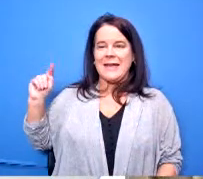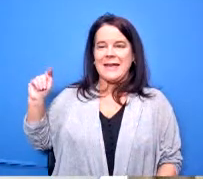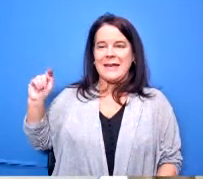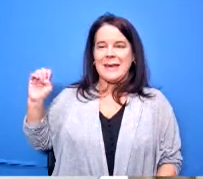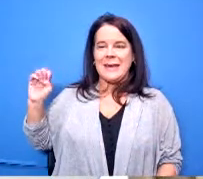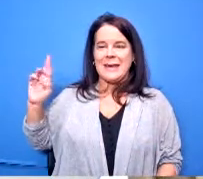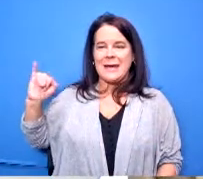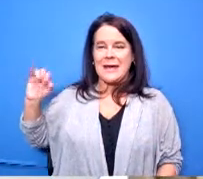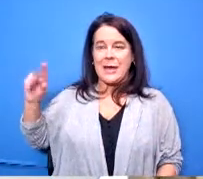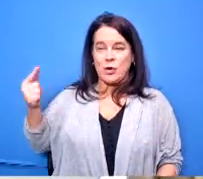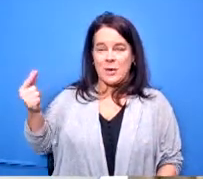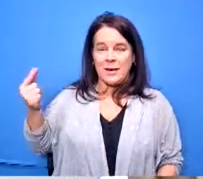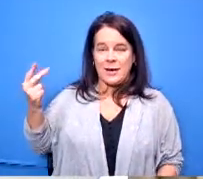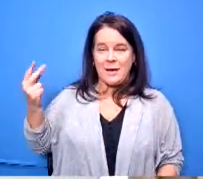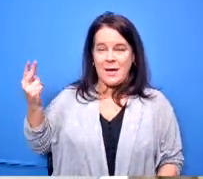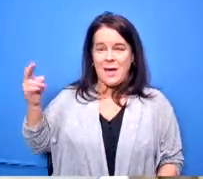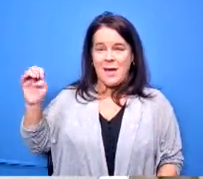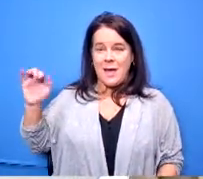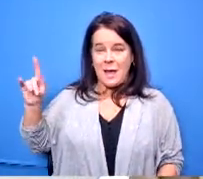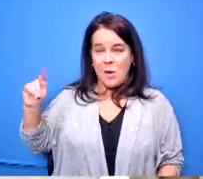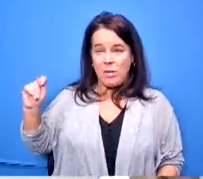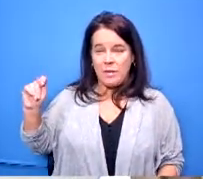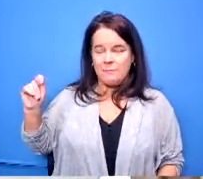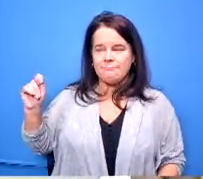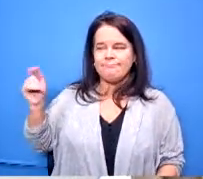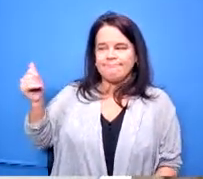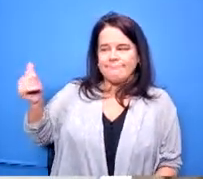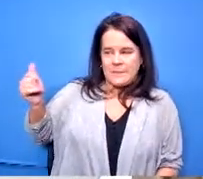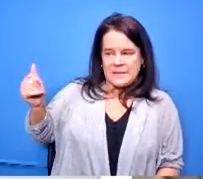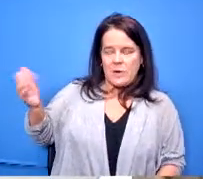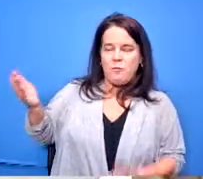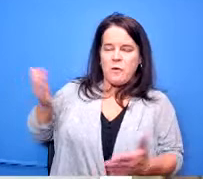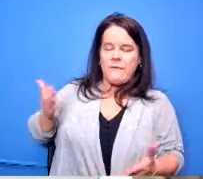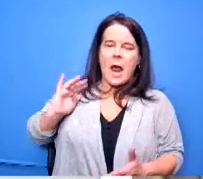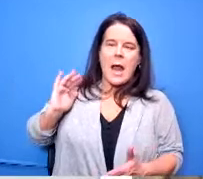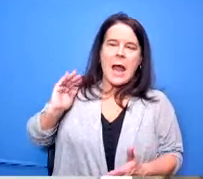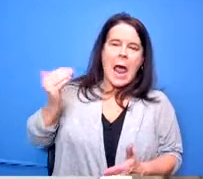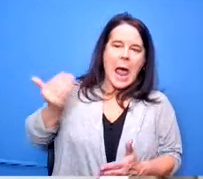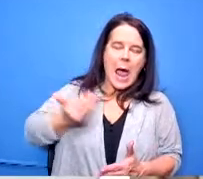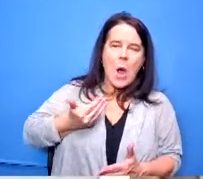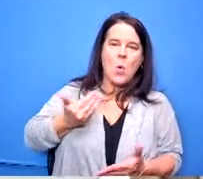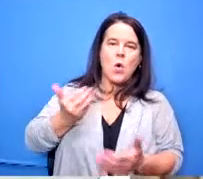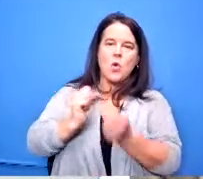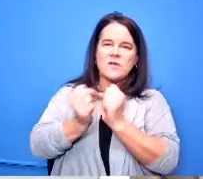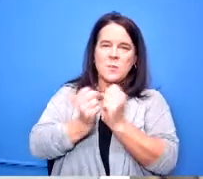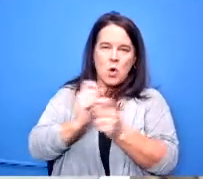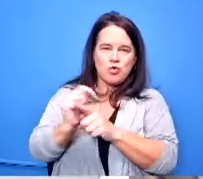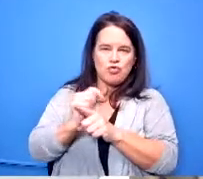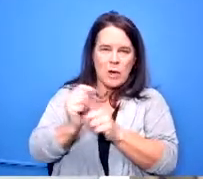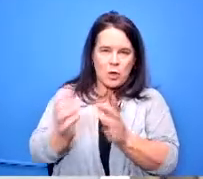trainer work for us we can have conversation with them about the possibility of them having student